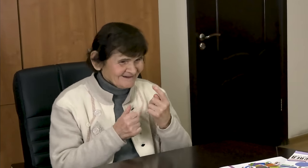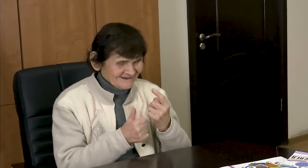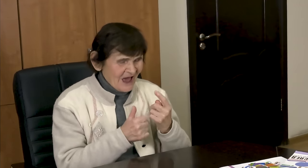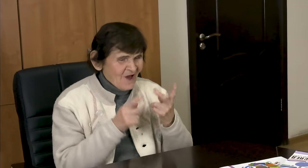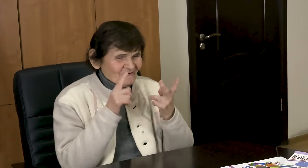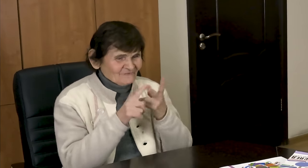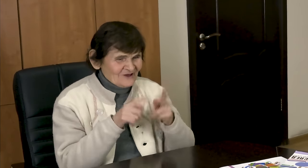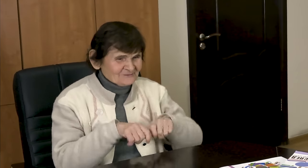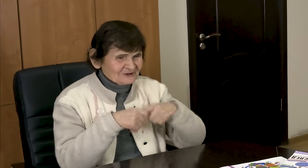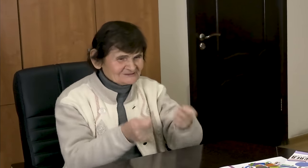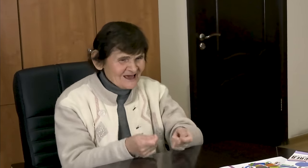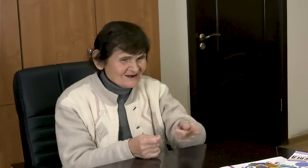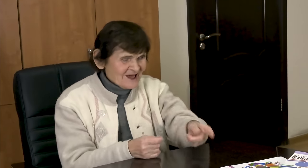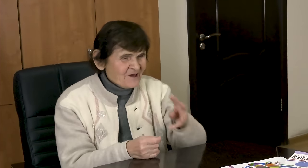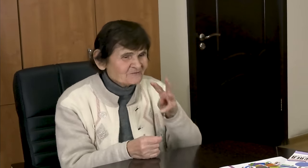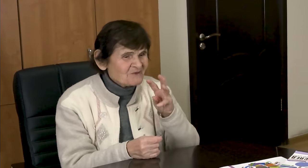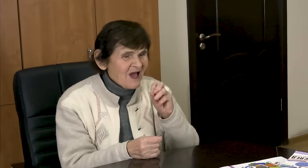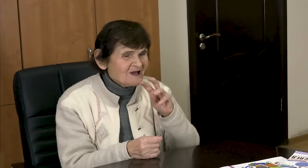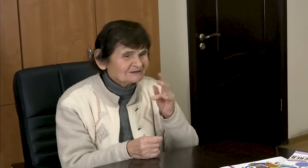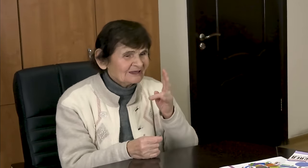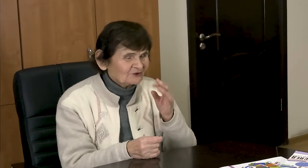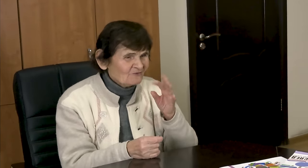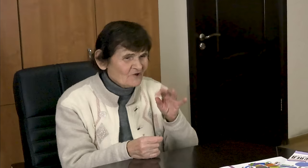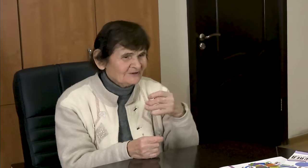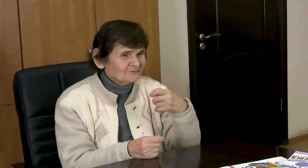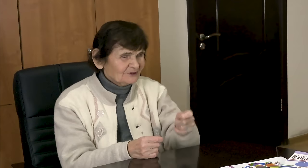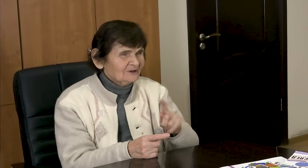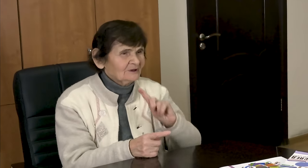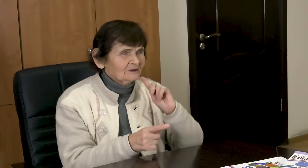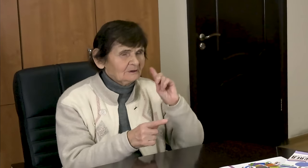Passed the baton to Melnikova.